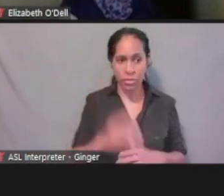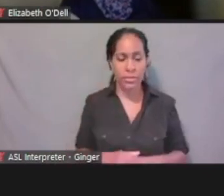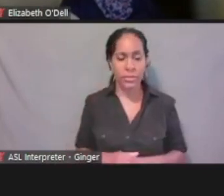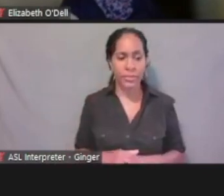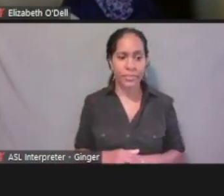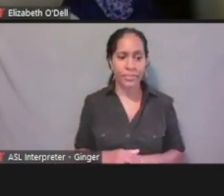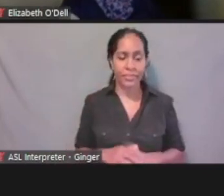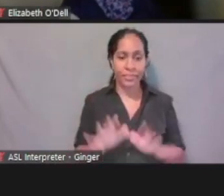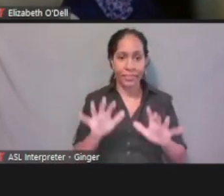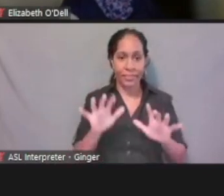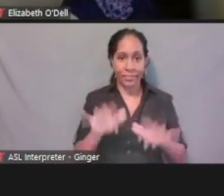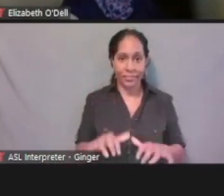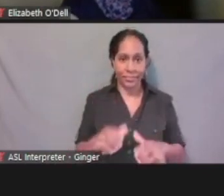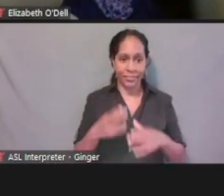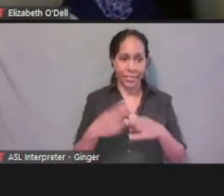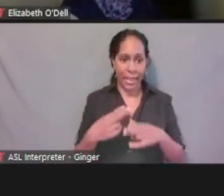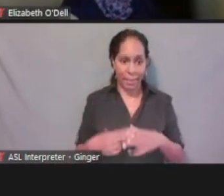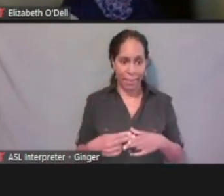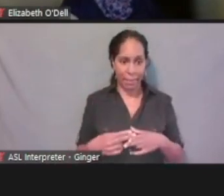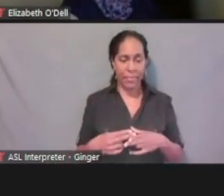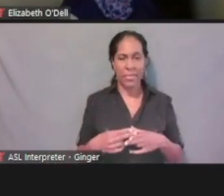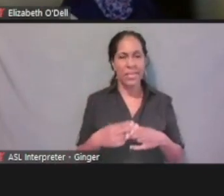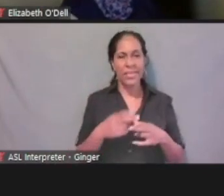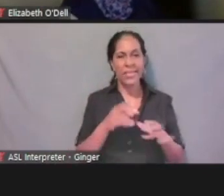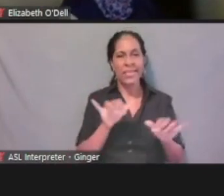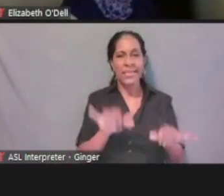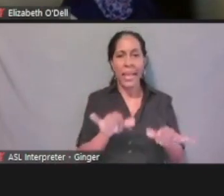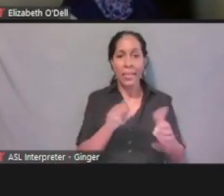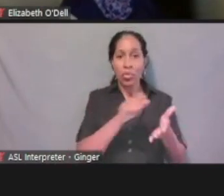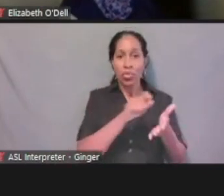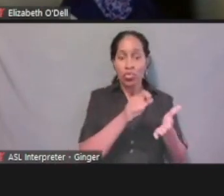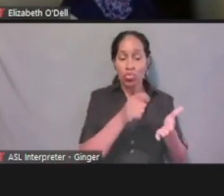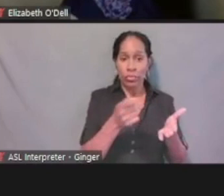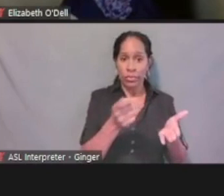And just like a written signature, this is legally binding,